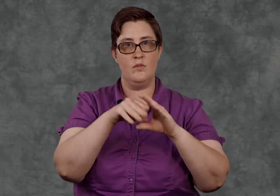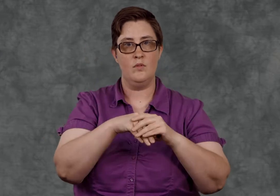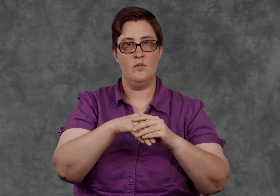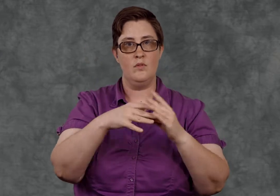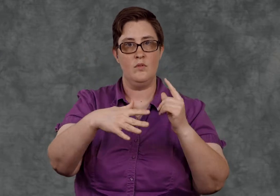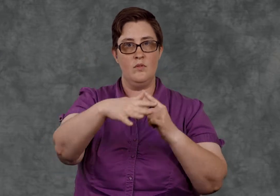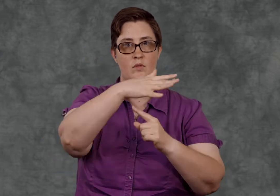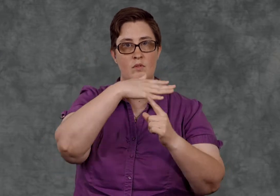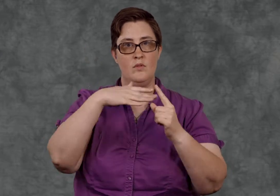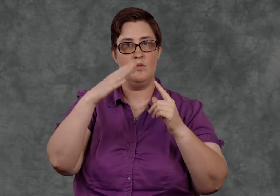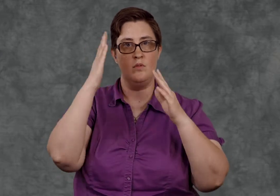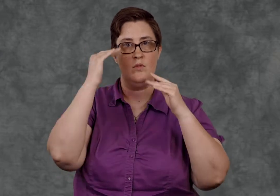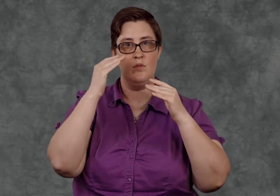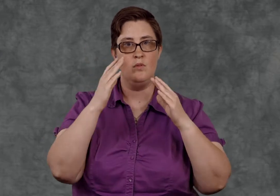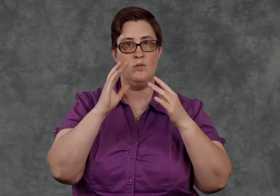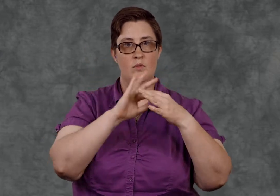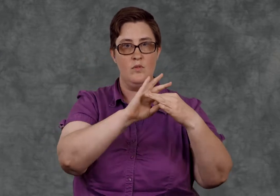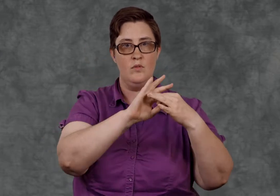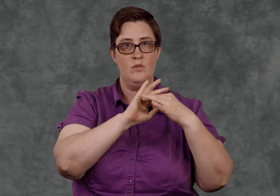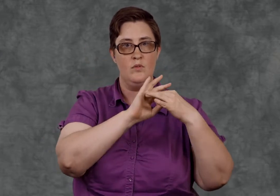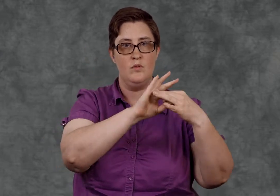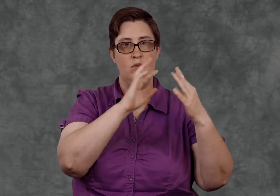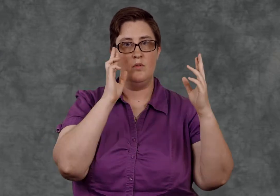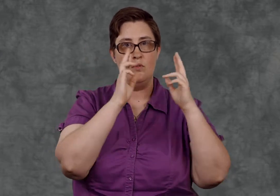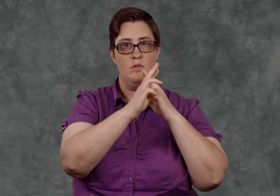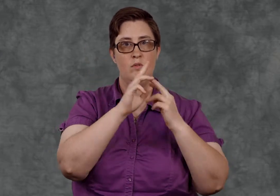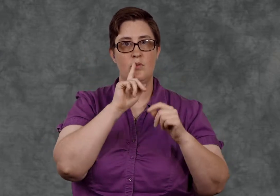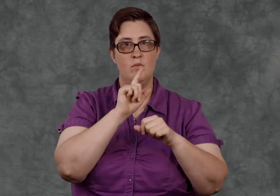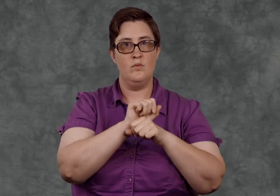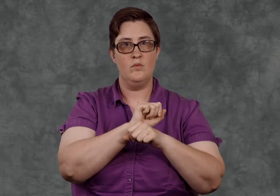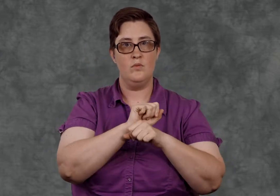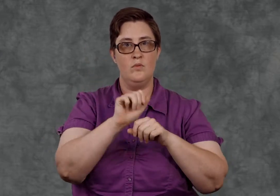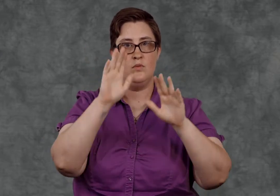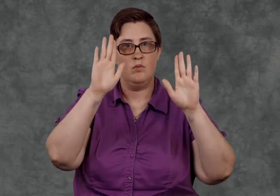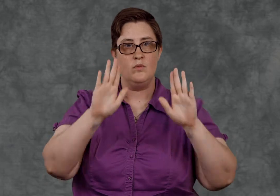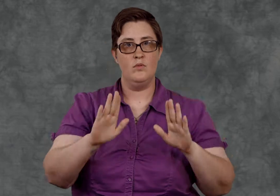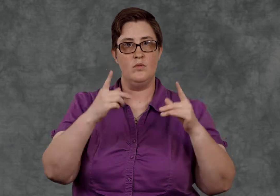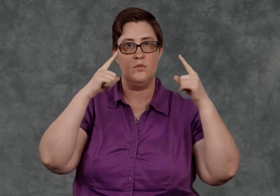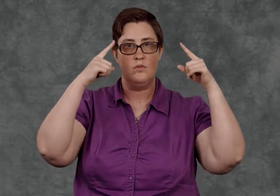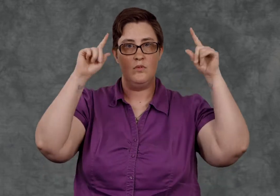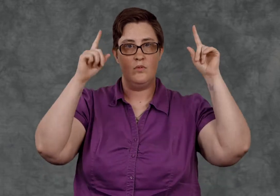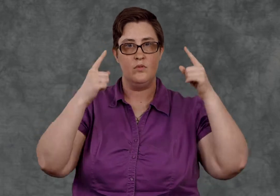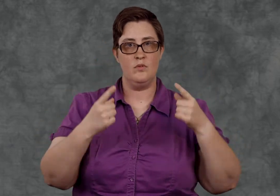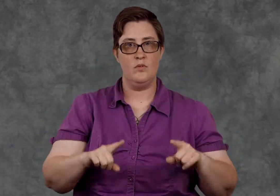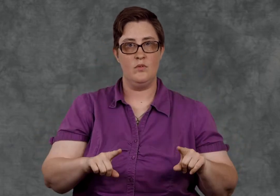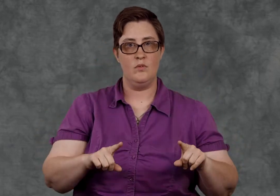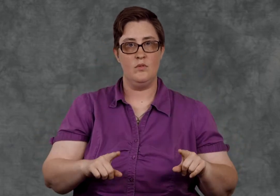in an atmosphere of hope, collaboration, and mutual respect, truly wonderful things can happen.